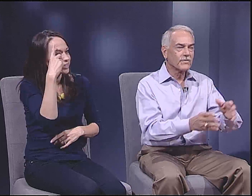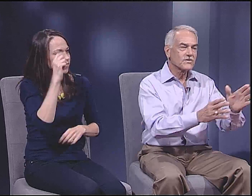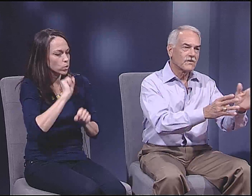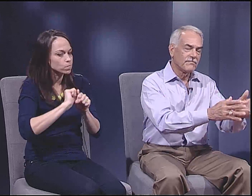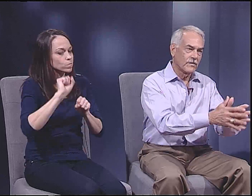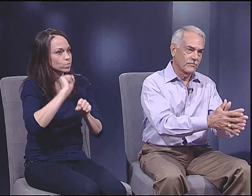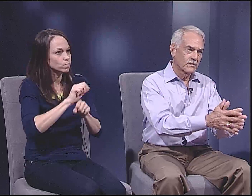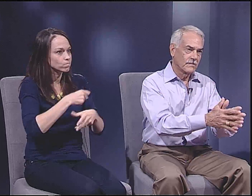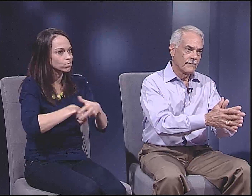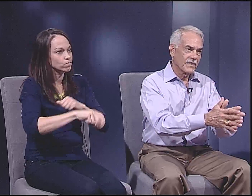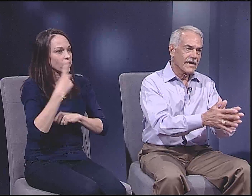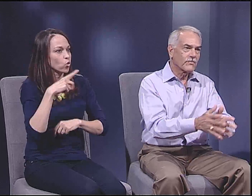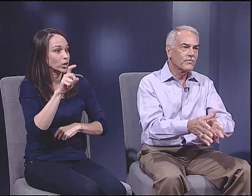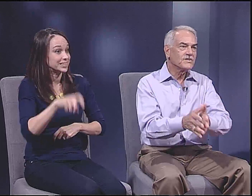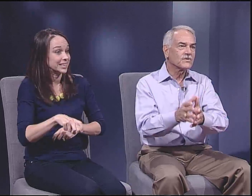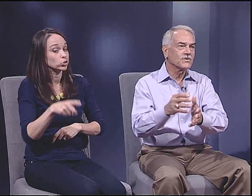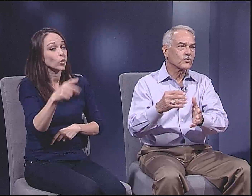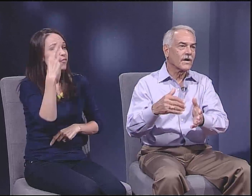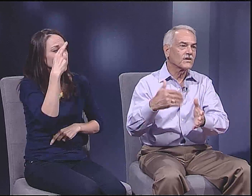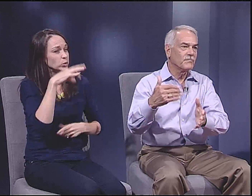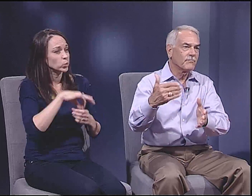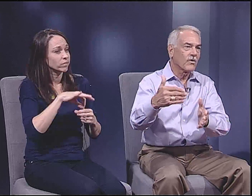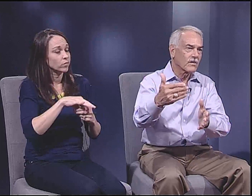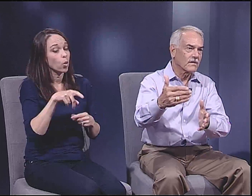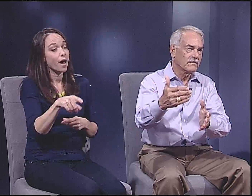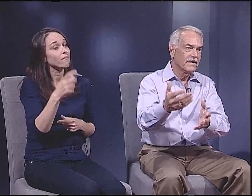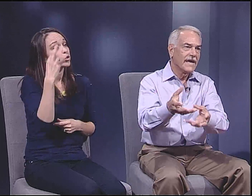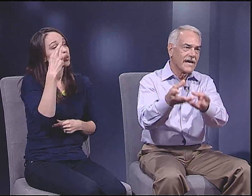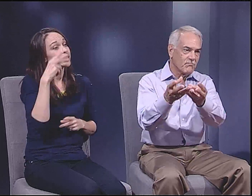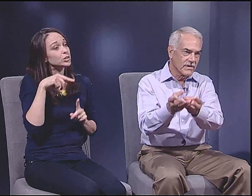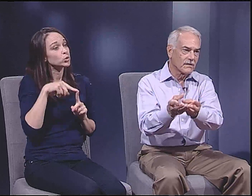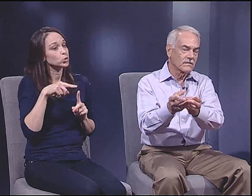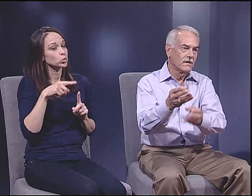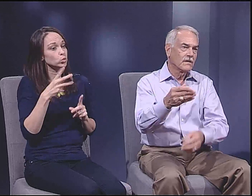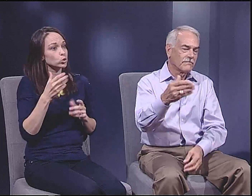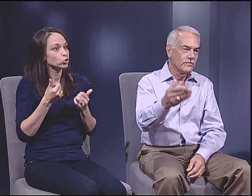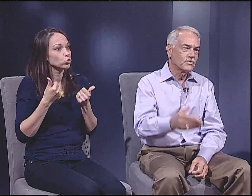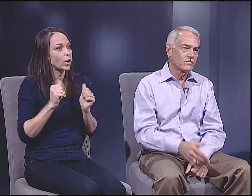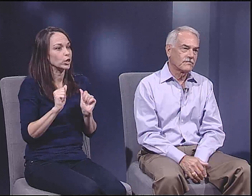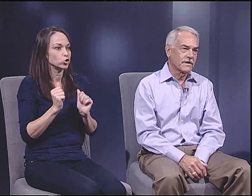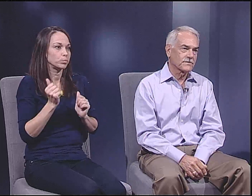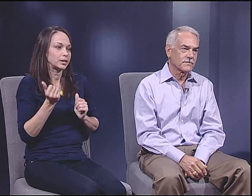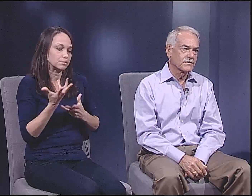They have a reason to work for Texas. They have a reason to vote. They have a reason to try to be part of